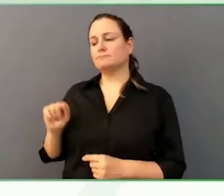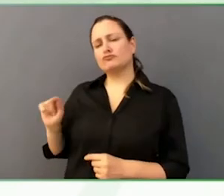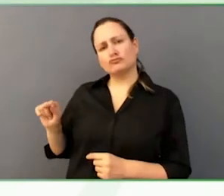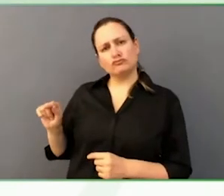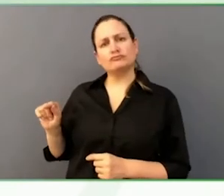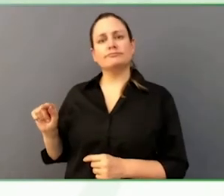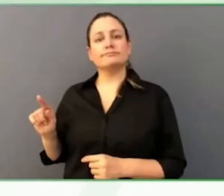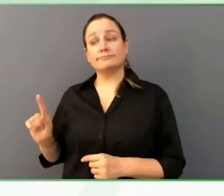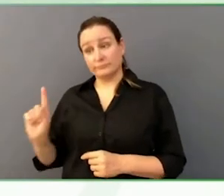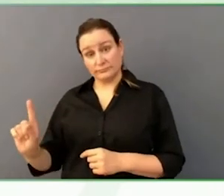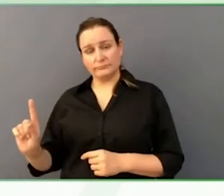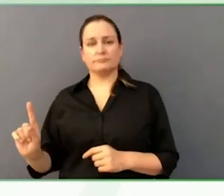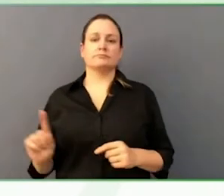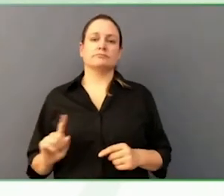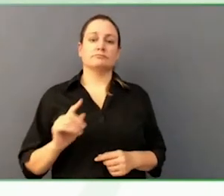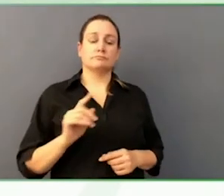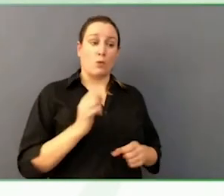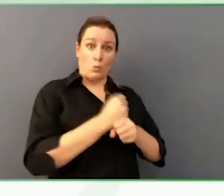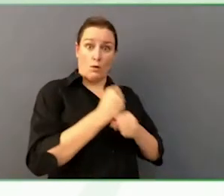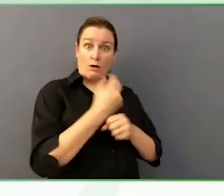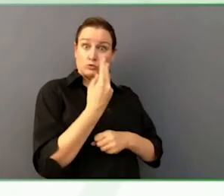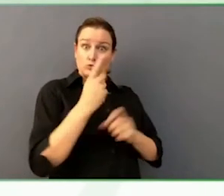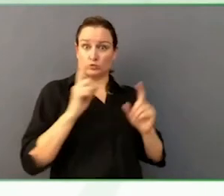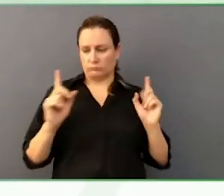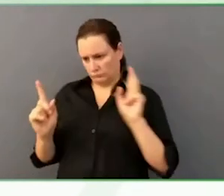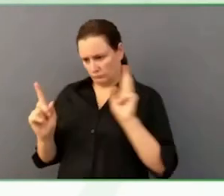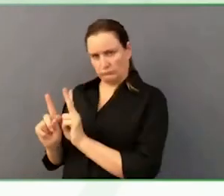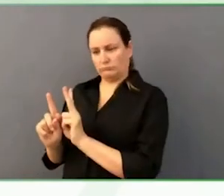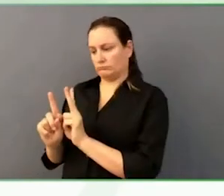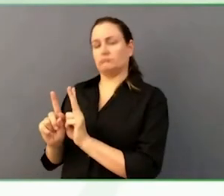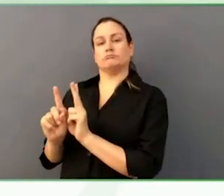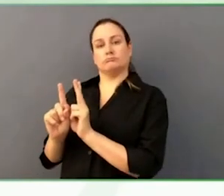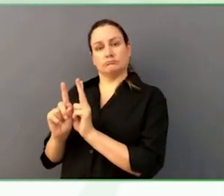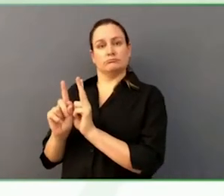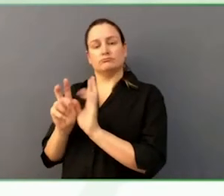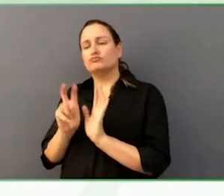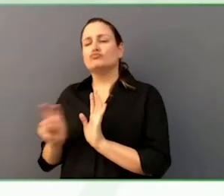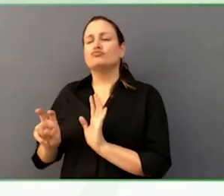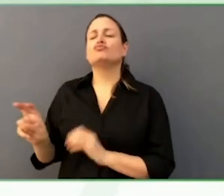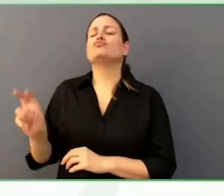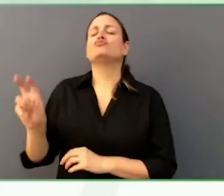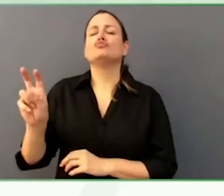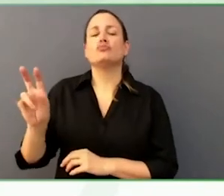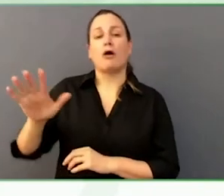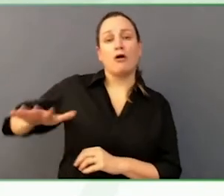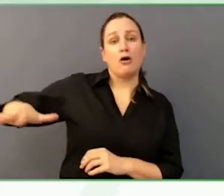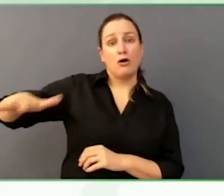And when you think about Toronto, it is about six hours, when you are looking at traffic.